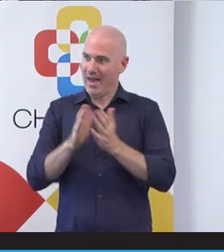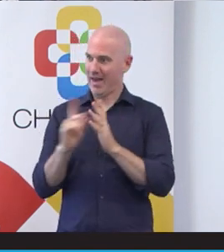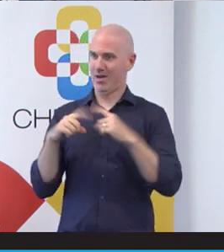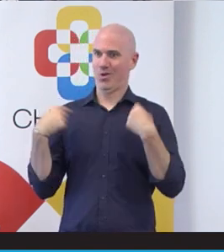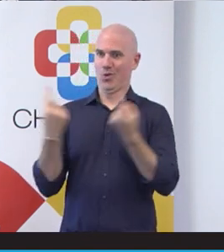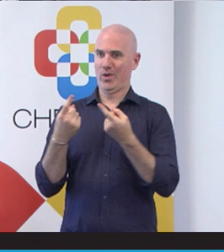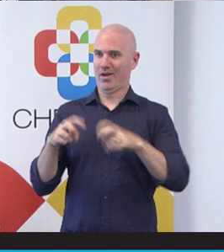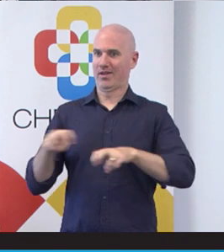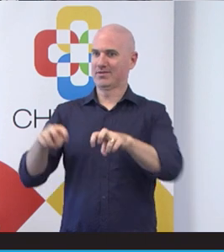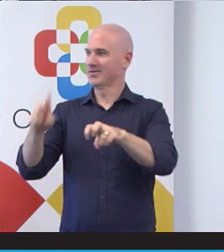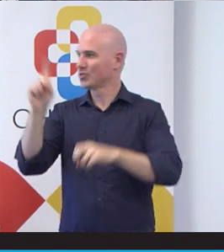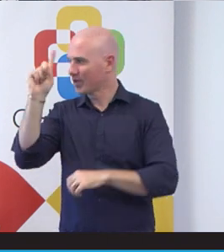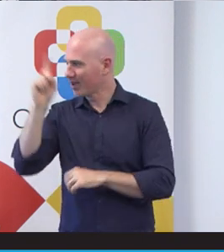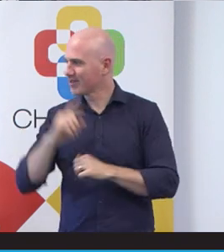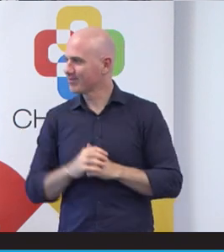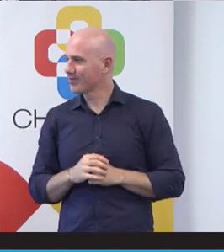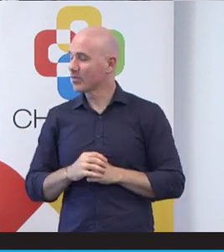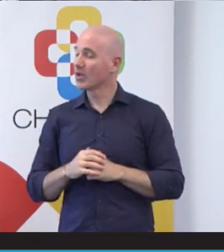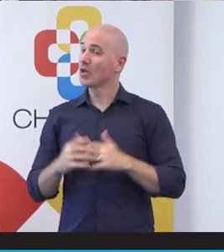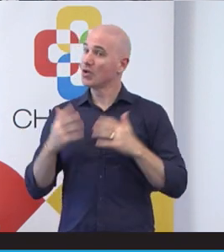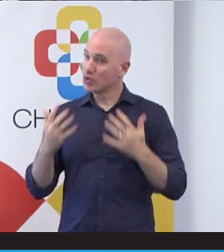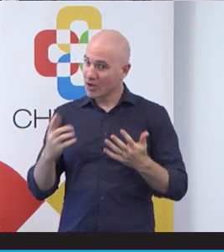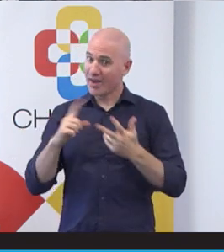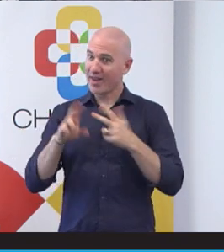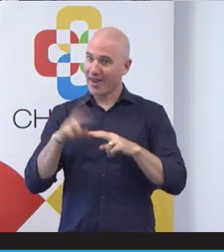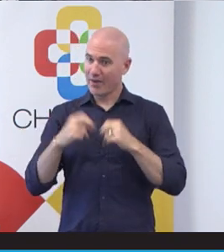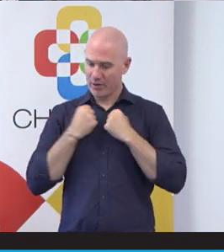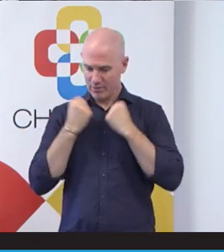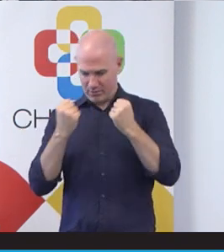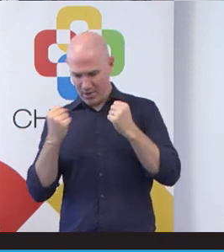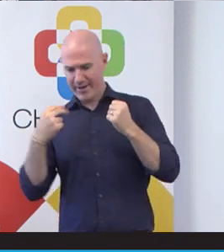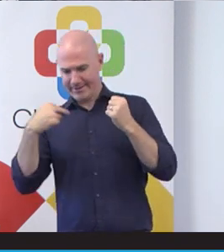So even just by being aware and having it, where with the assumptions you make,